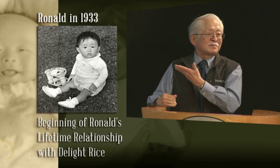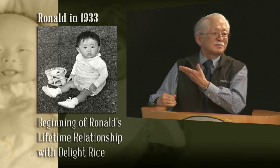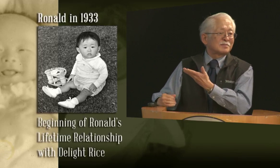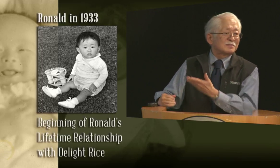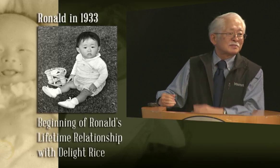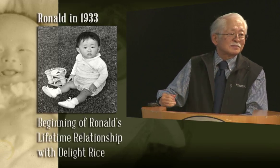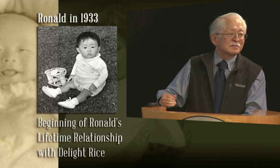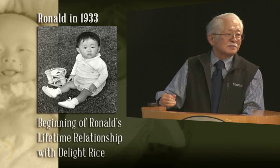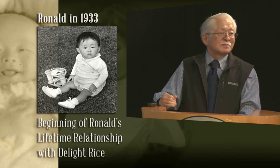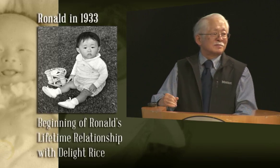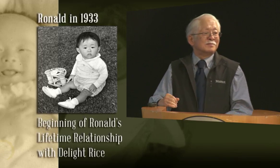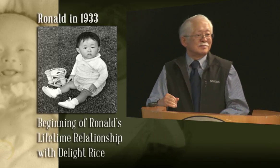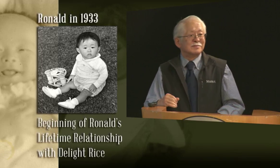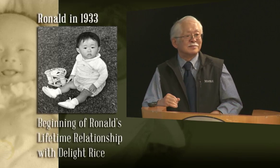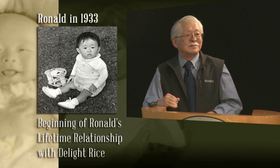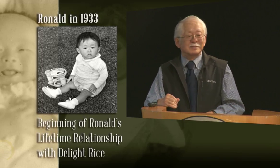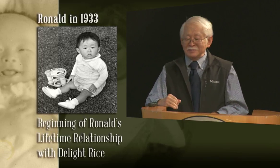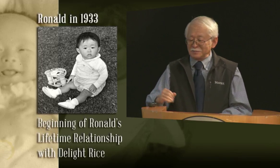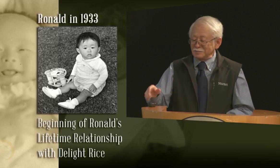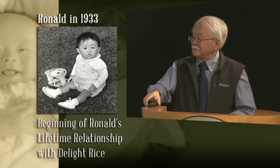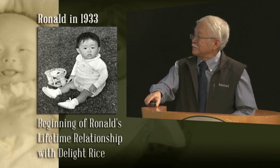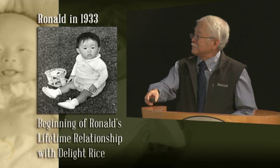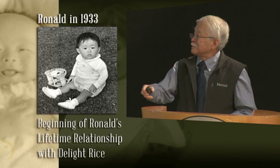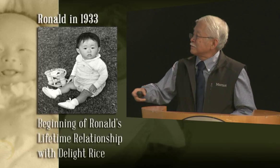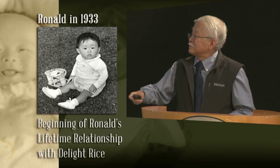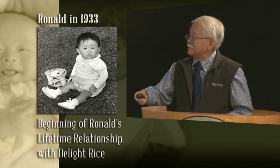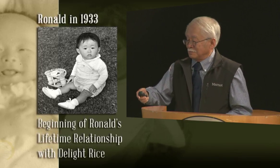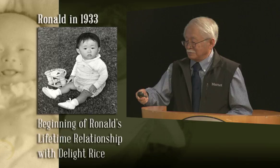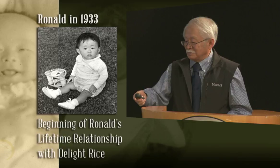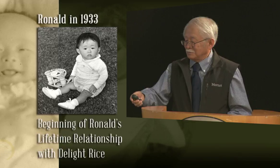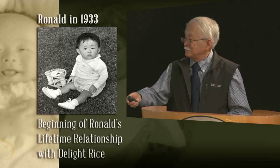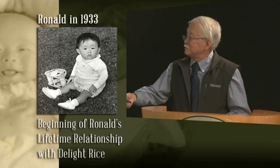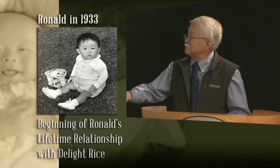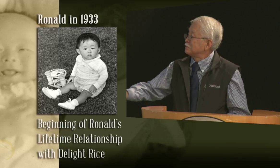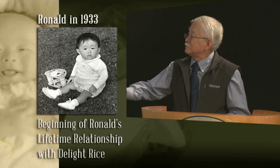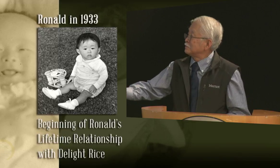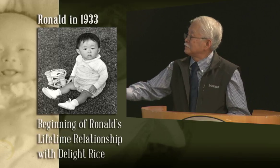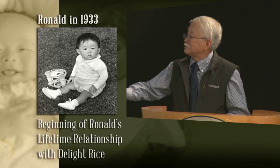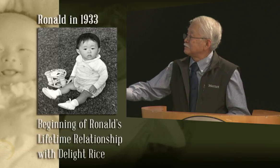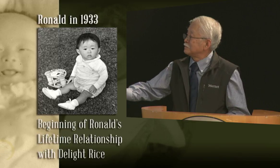and my parents met Delight, and that's been my story ever since my life with her.